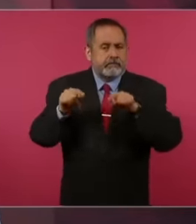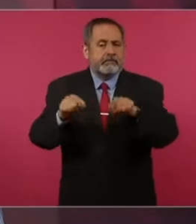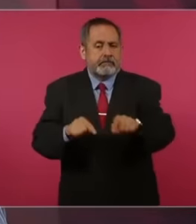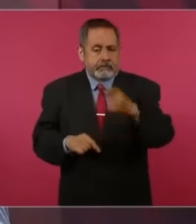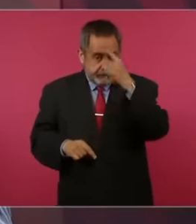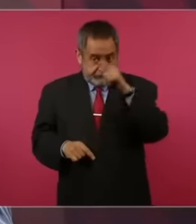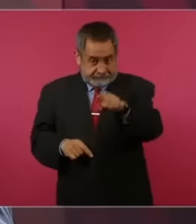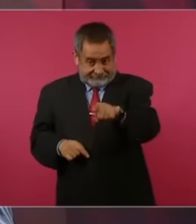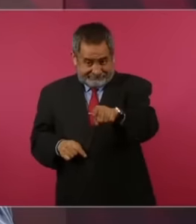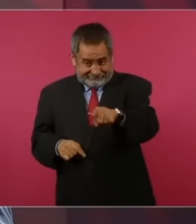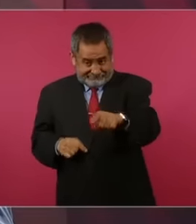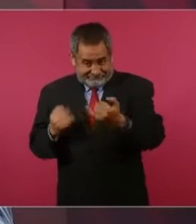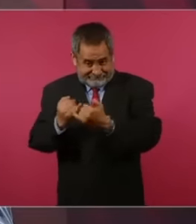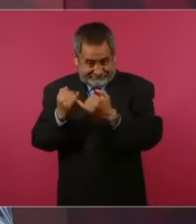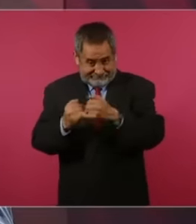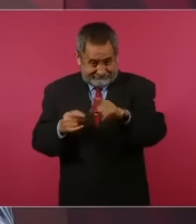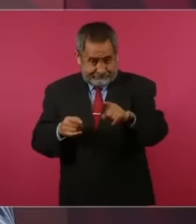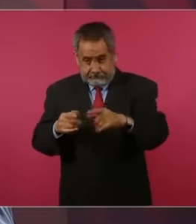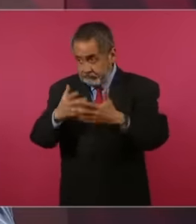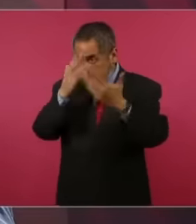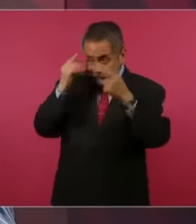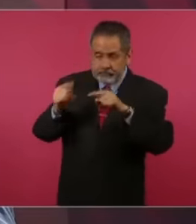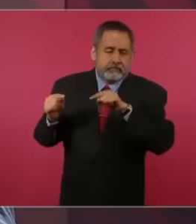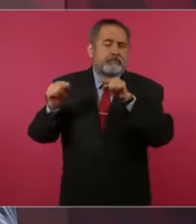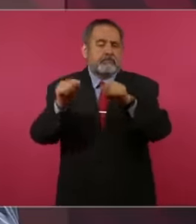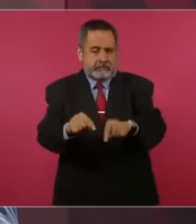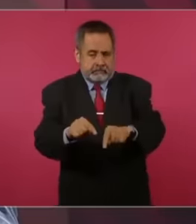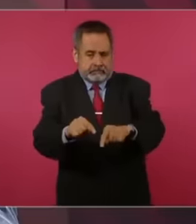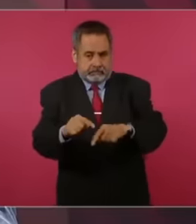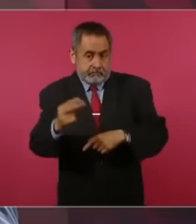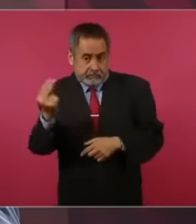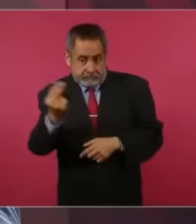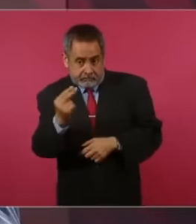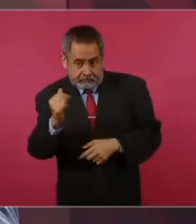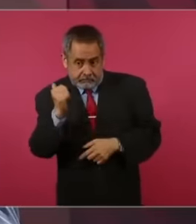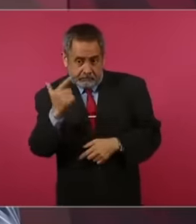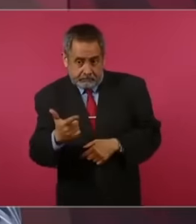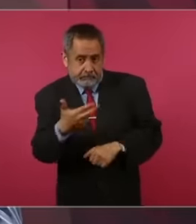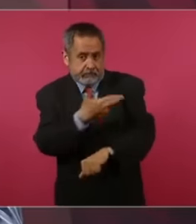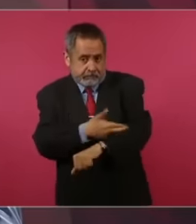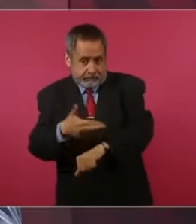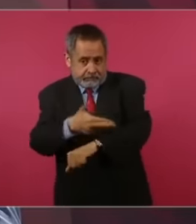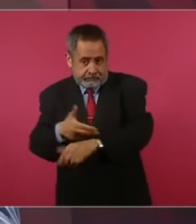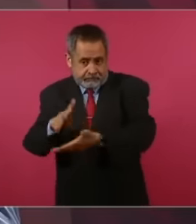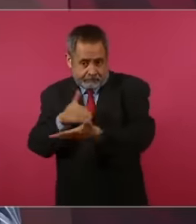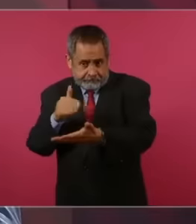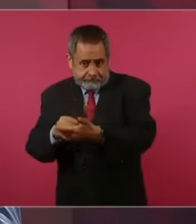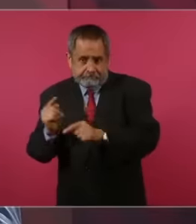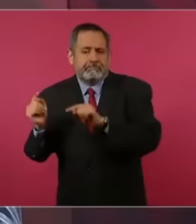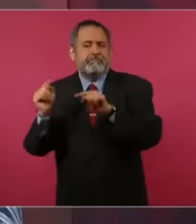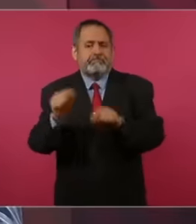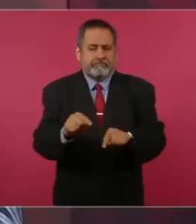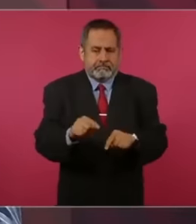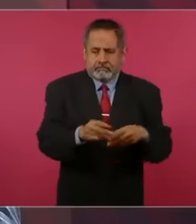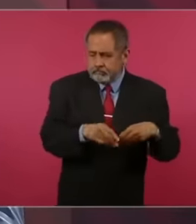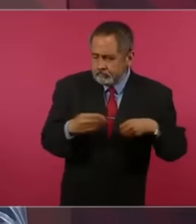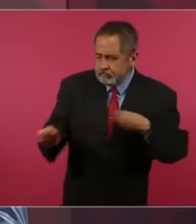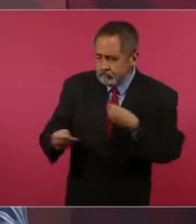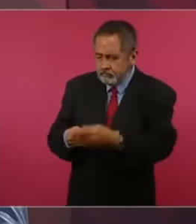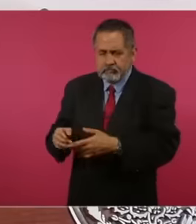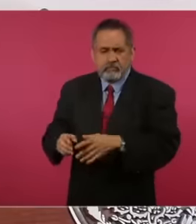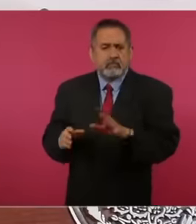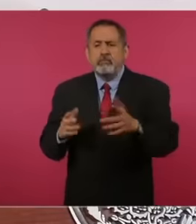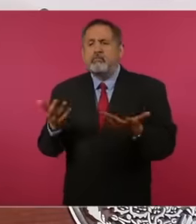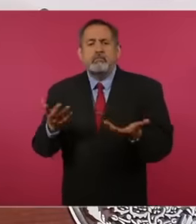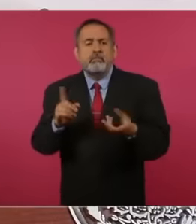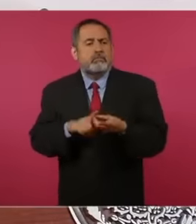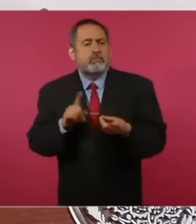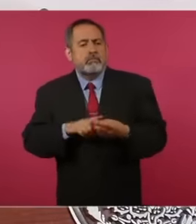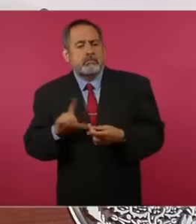those who need to do these procedures or to find out if they are